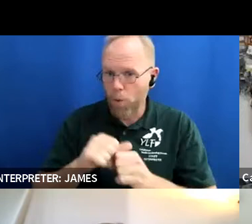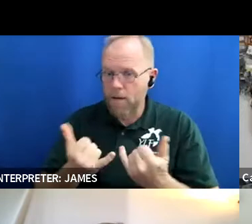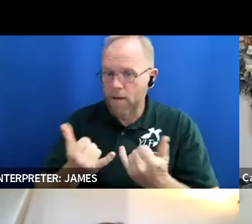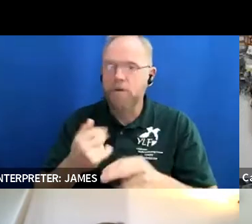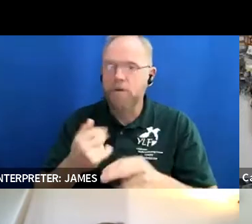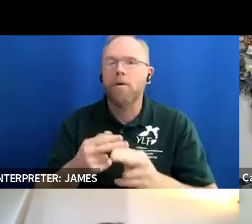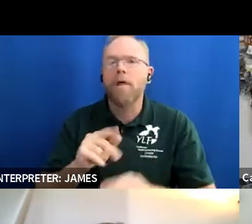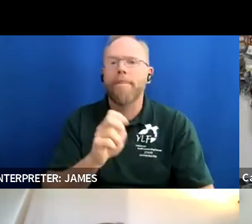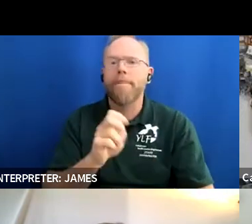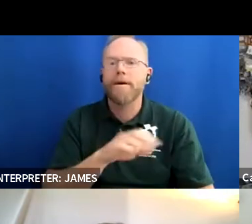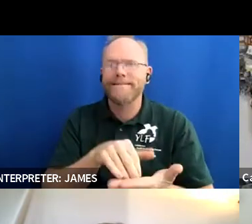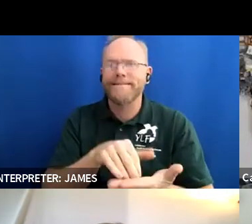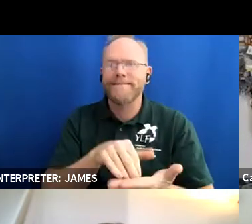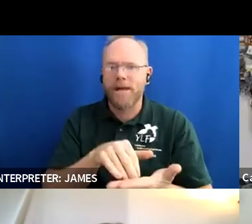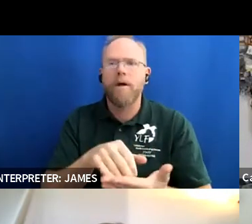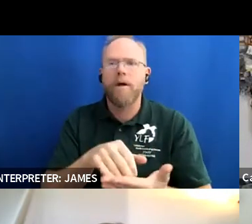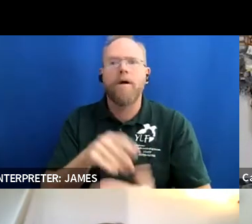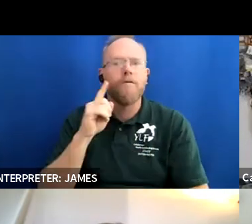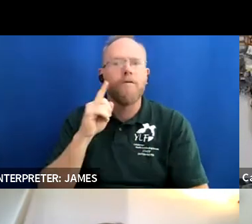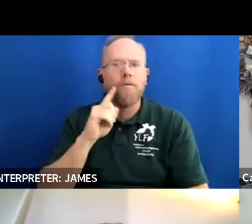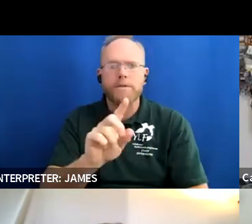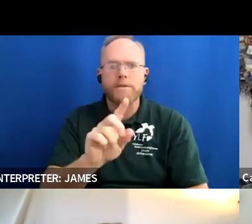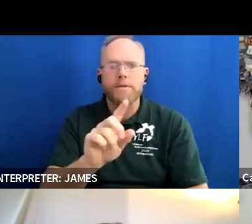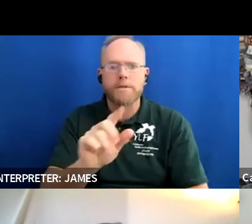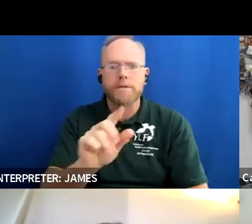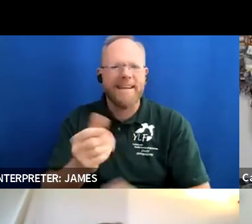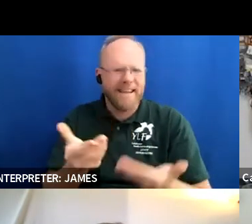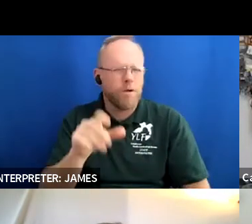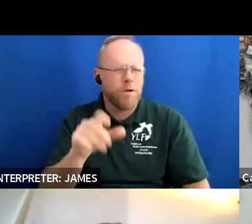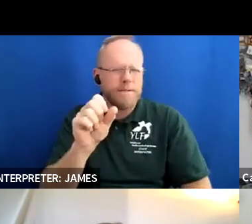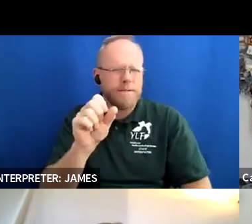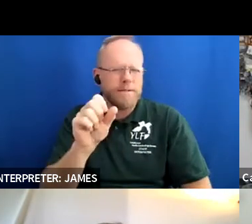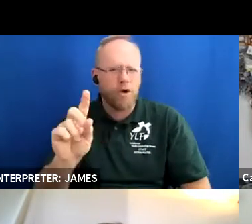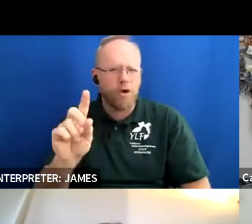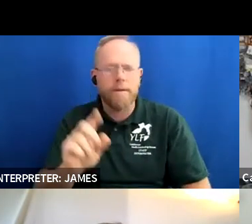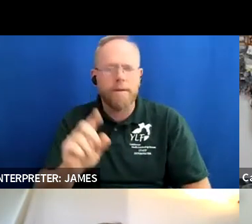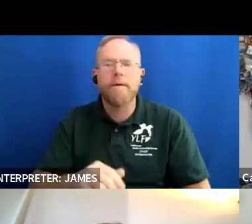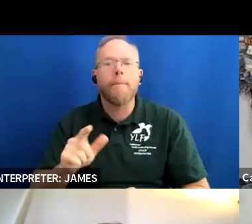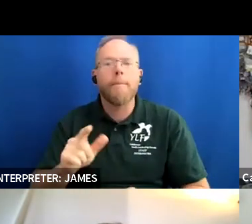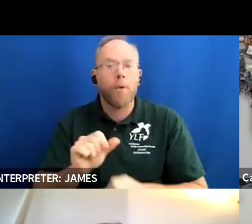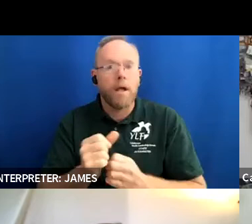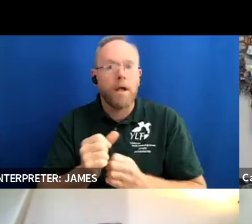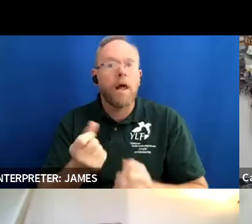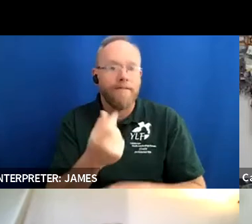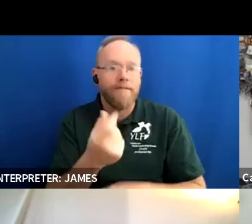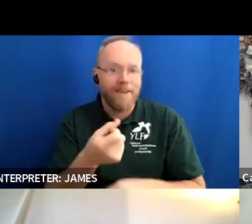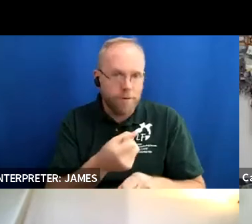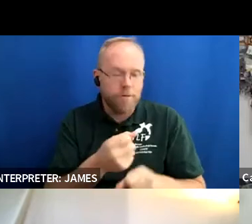south dakota and i've been here for 11 years and i do marketing and communications so what's funny